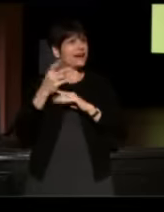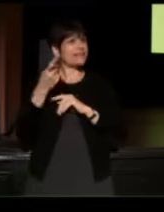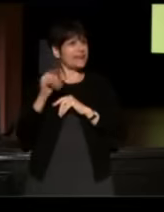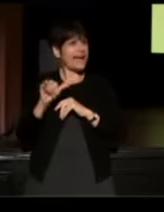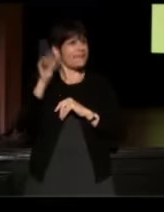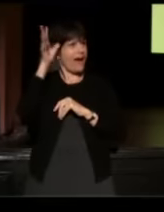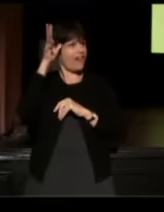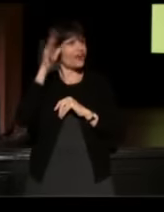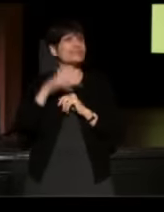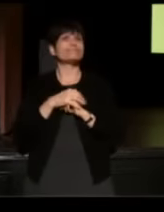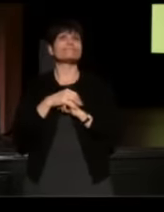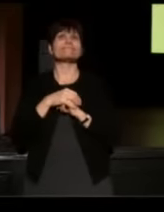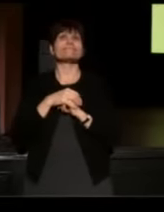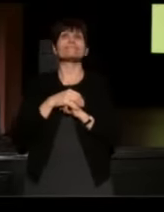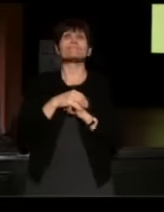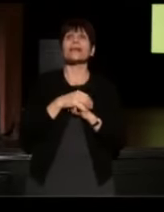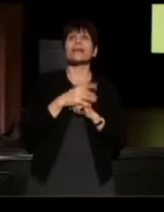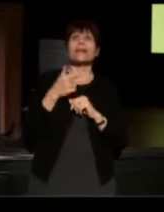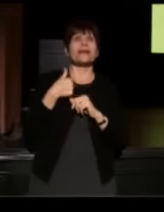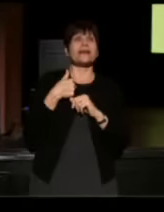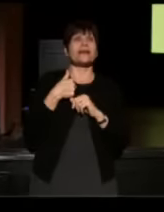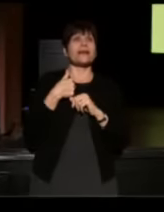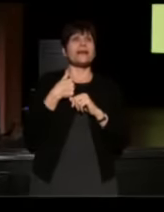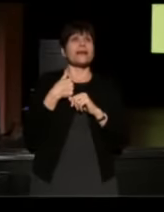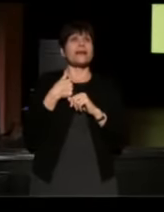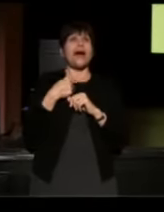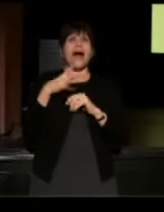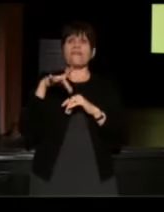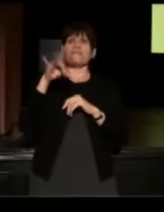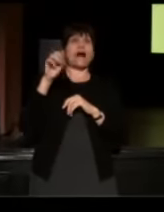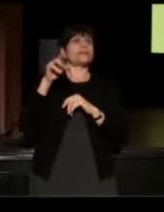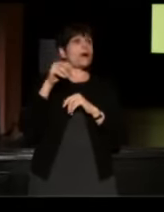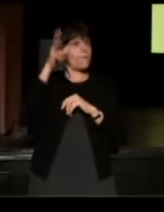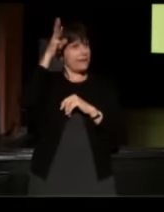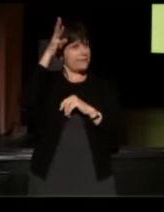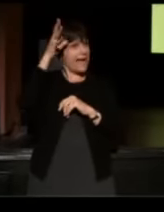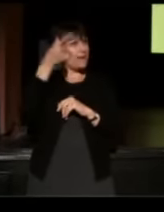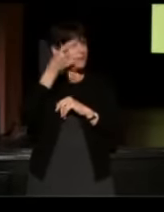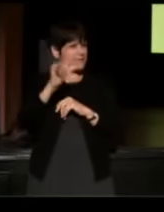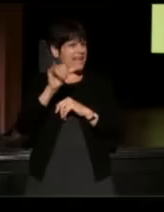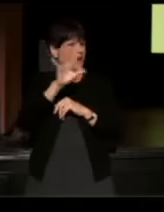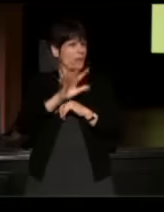and I found out my dad was gay right about when I was starting in radio.